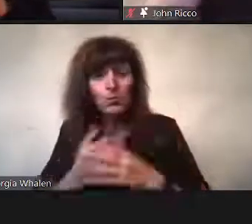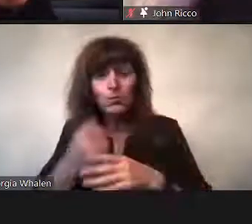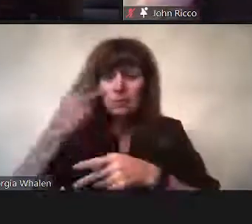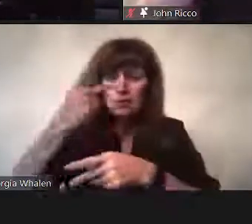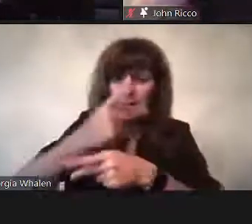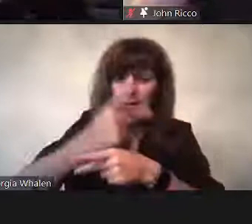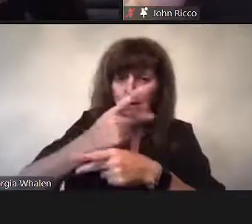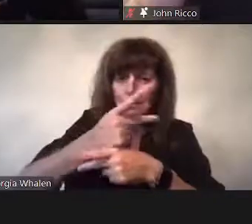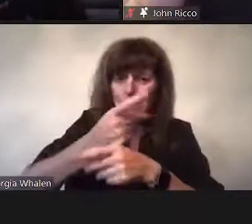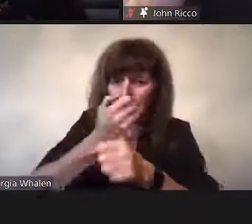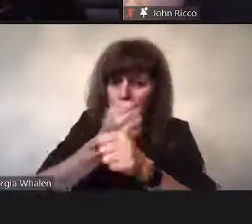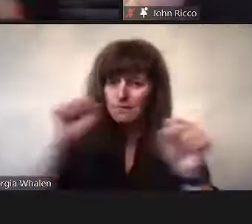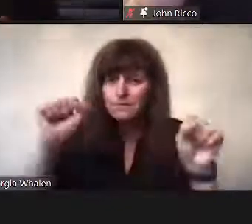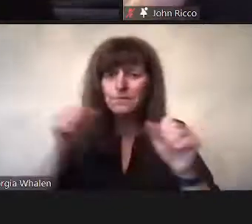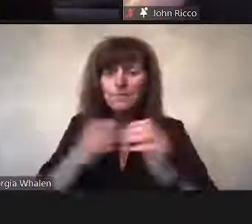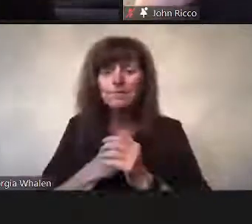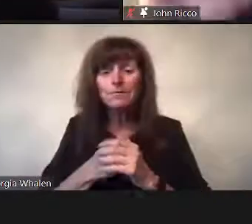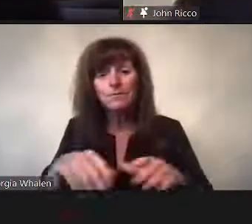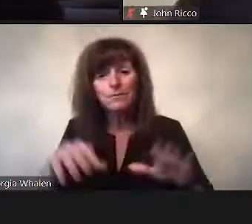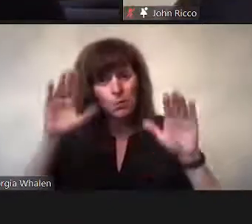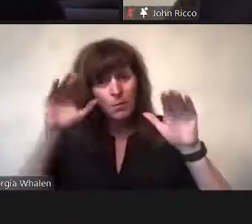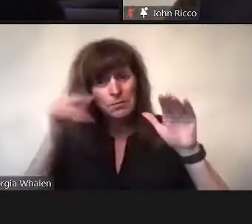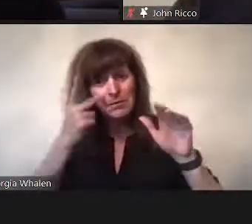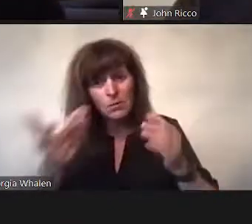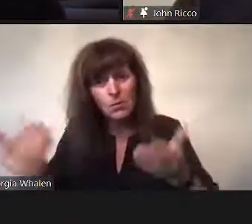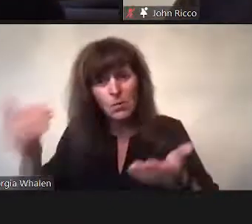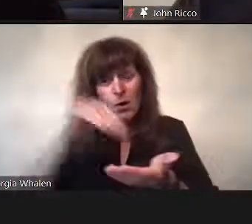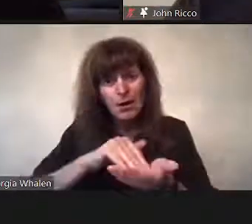So keep checking, hopefully by November. And yeah, thanks a lot. Stay safe!